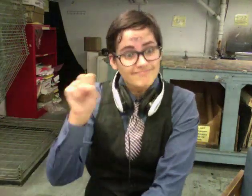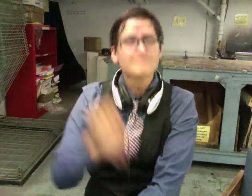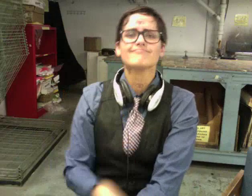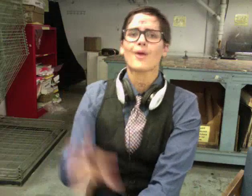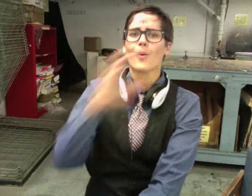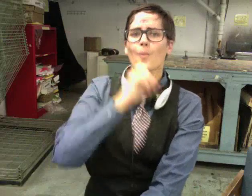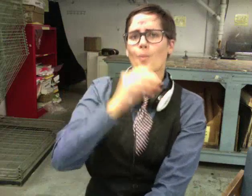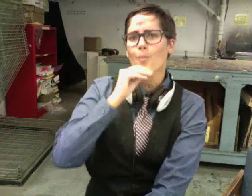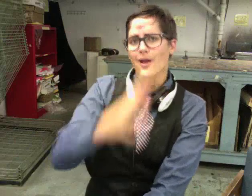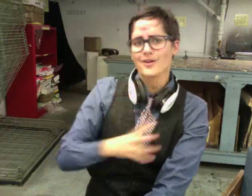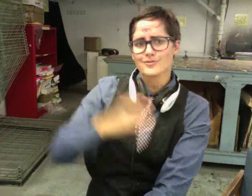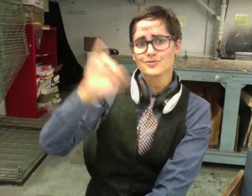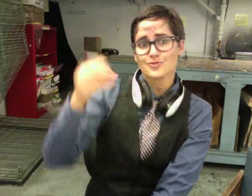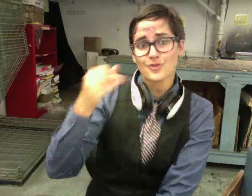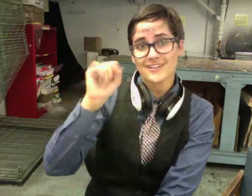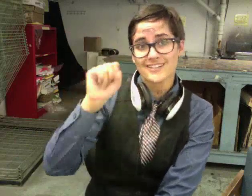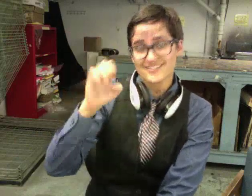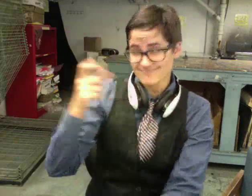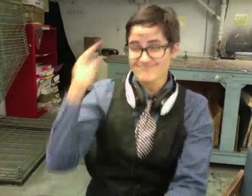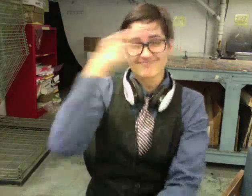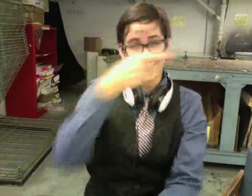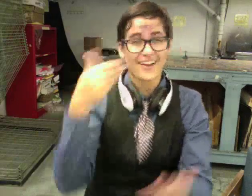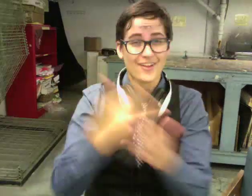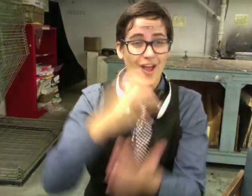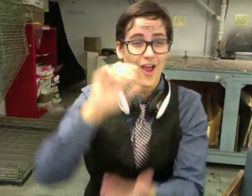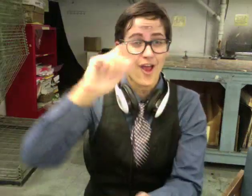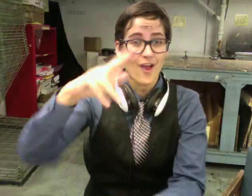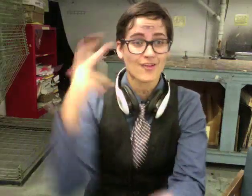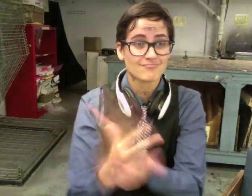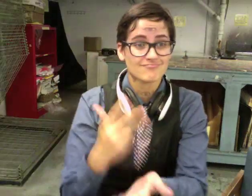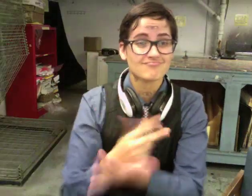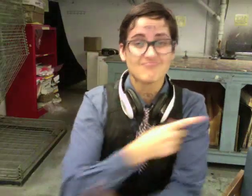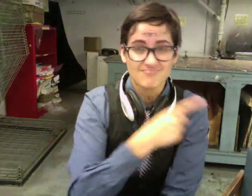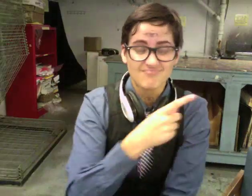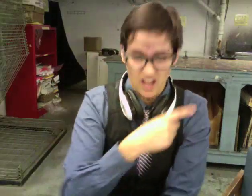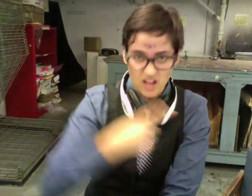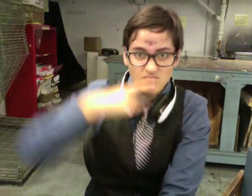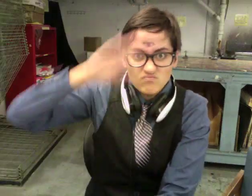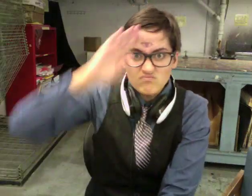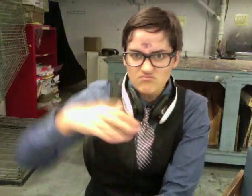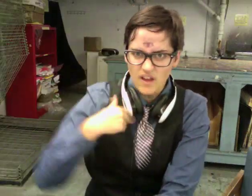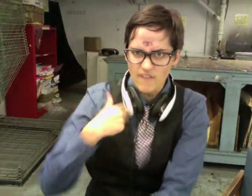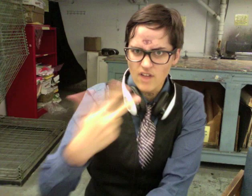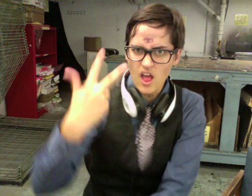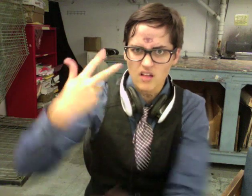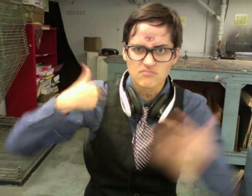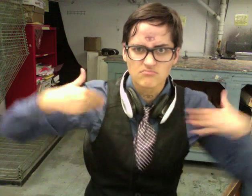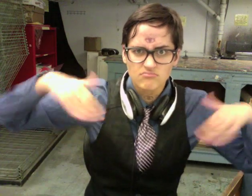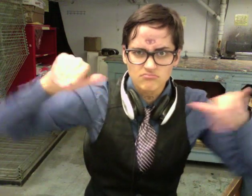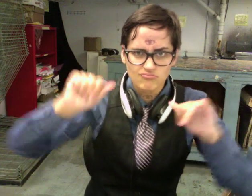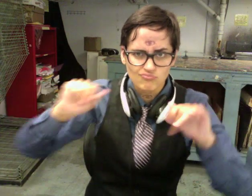Old Woman Josie, out near the car lot, says the angels revealed themselves to her. She